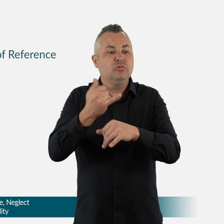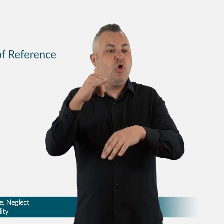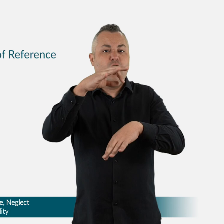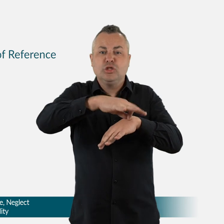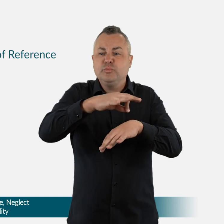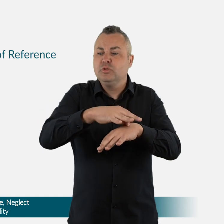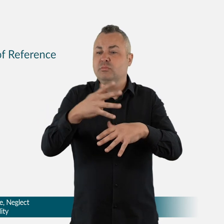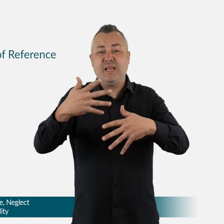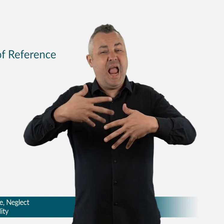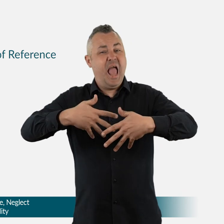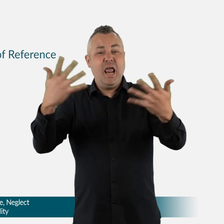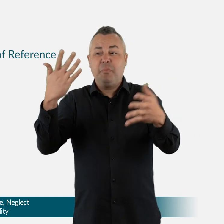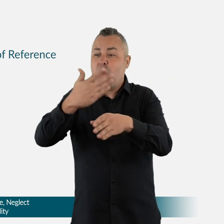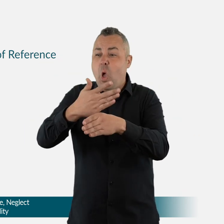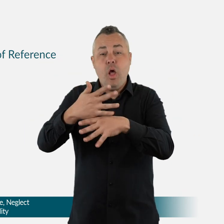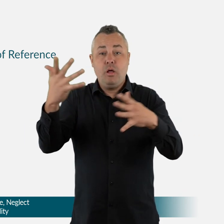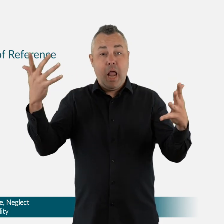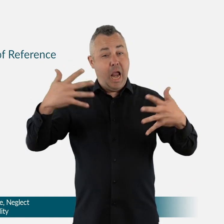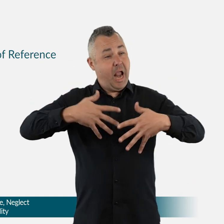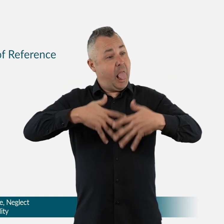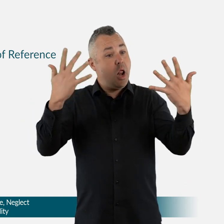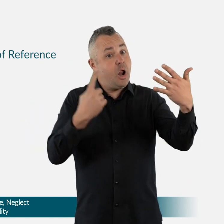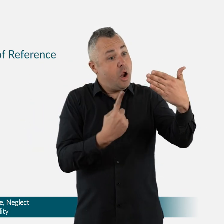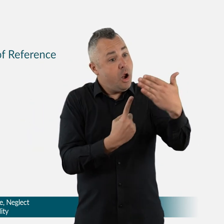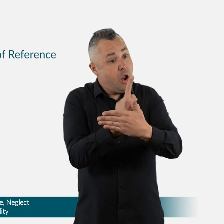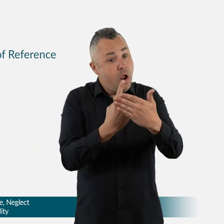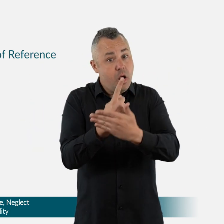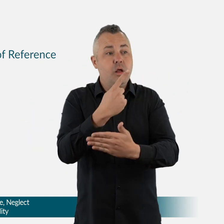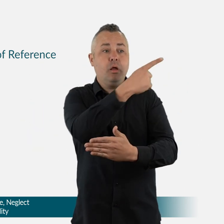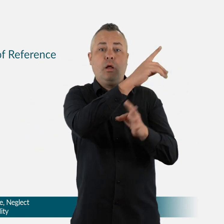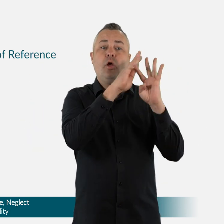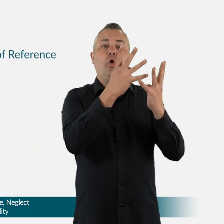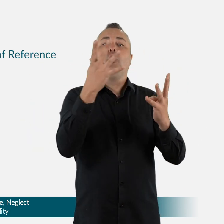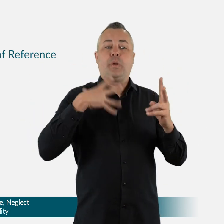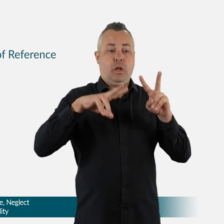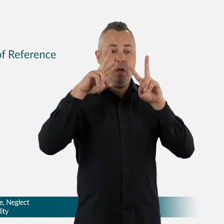safety of services for people with disability.